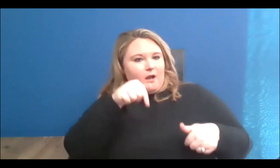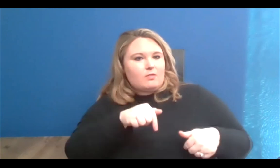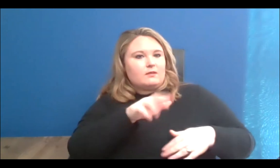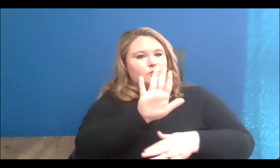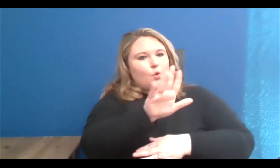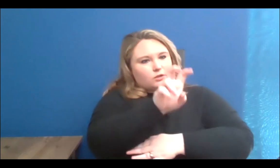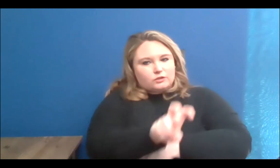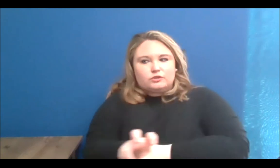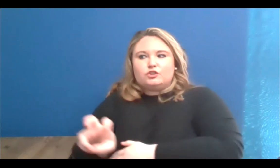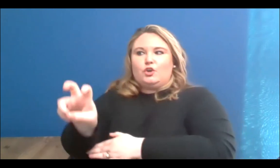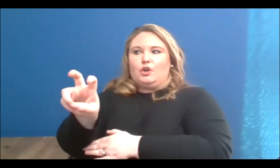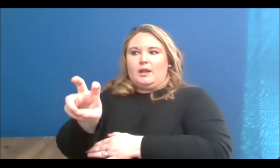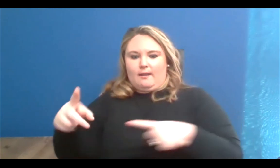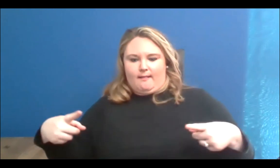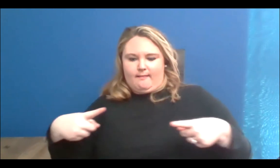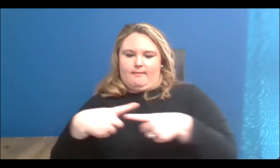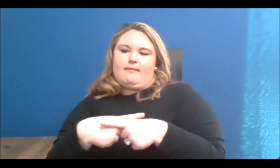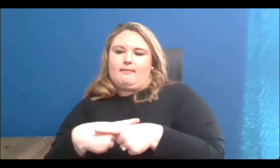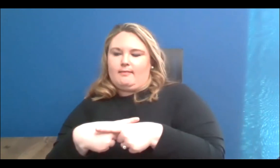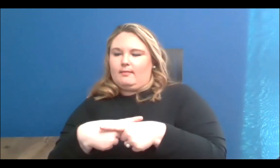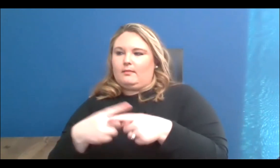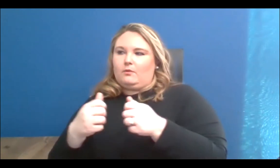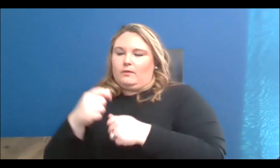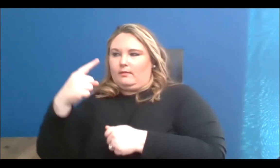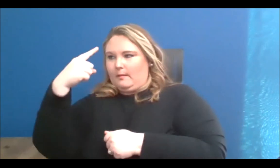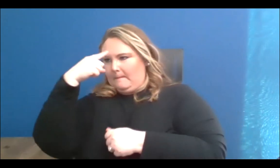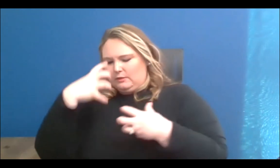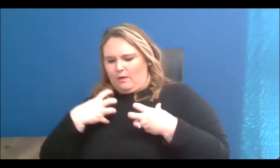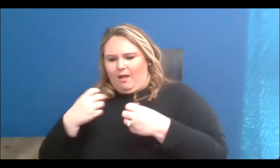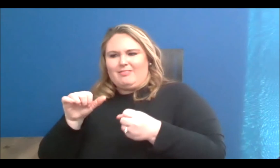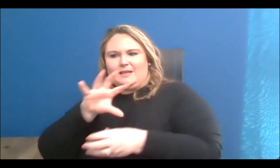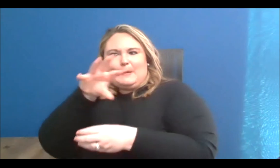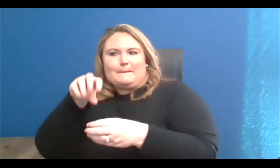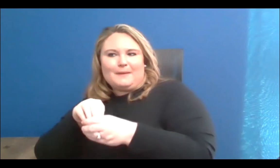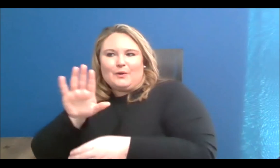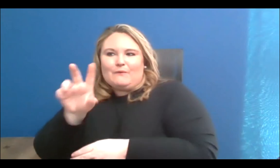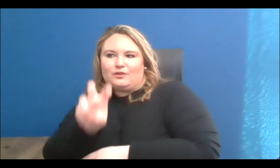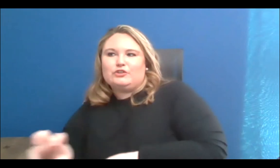intersectionality of mental health was also part of this journey, so now